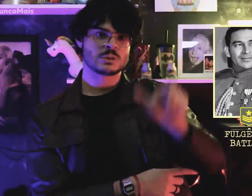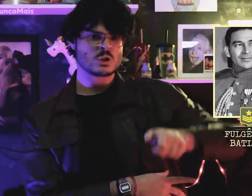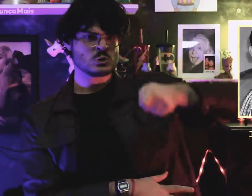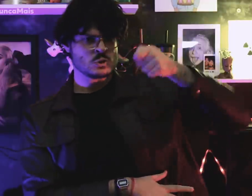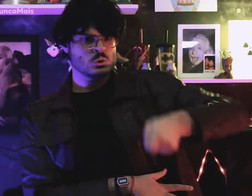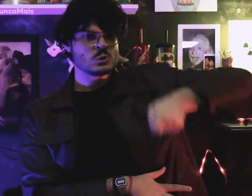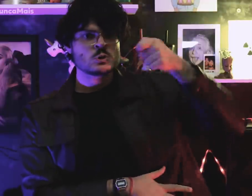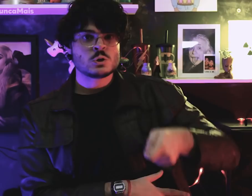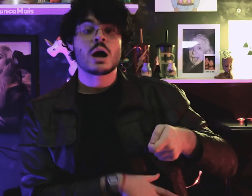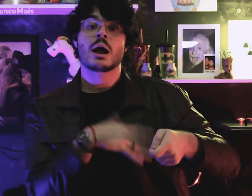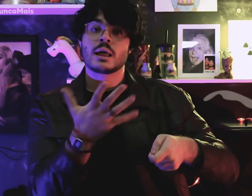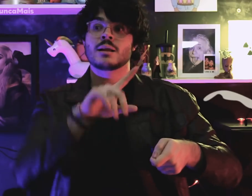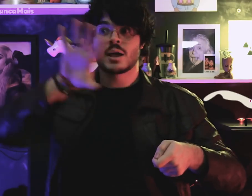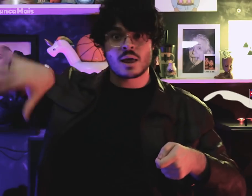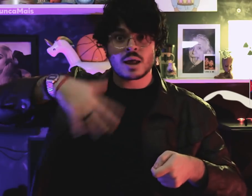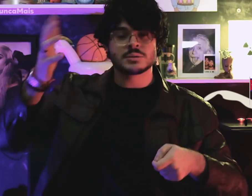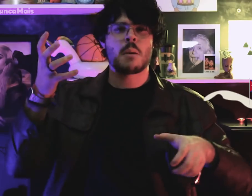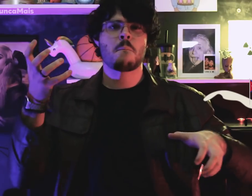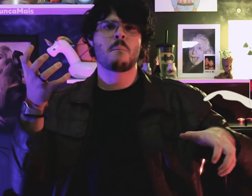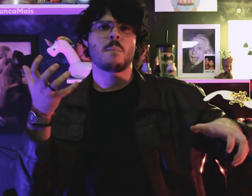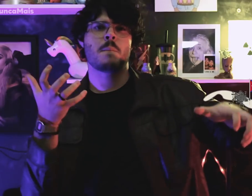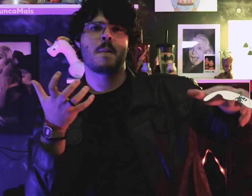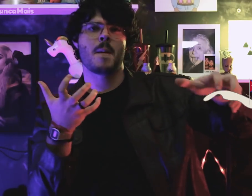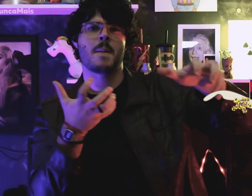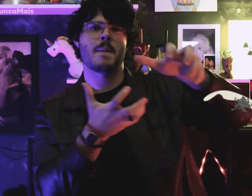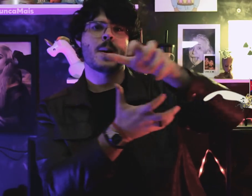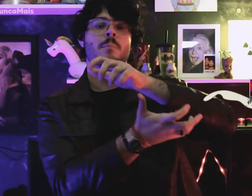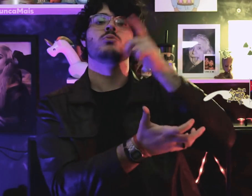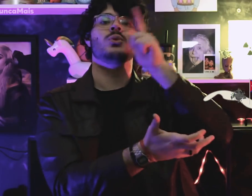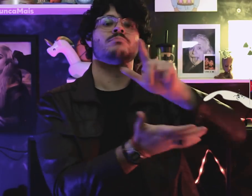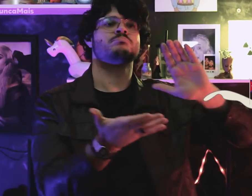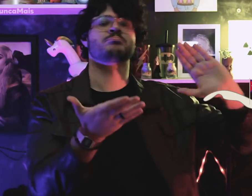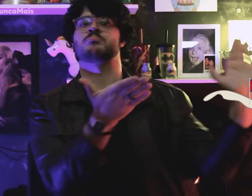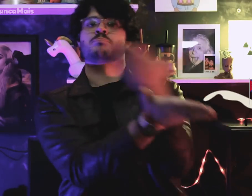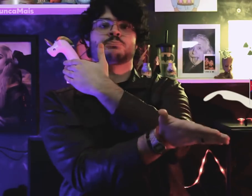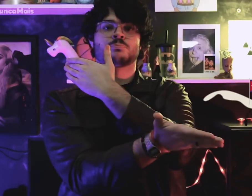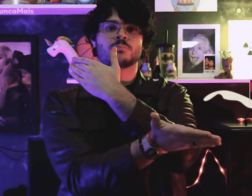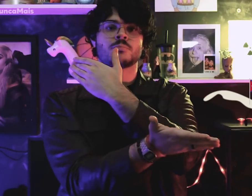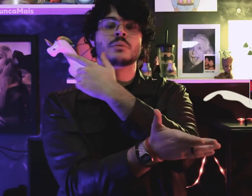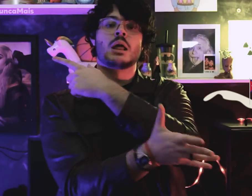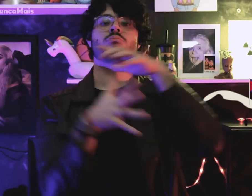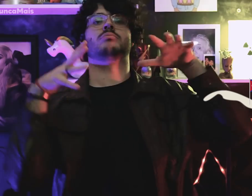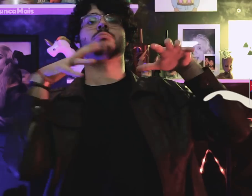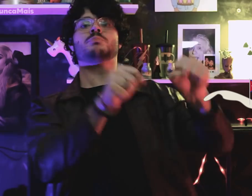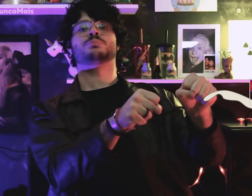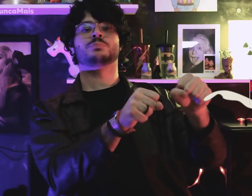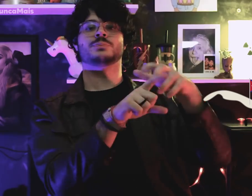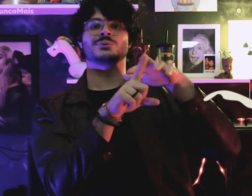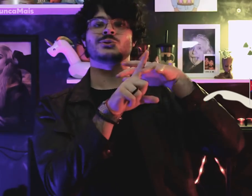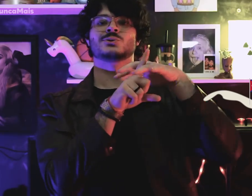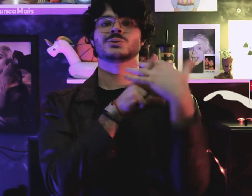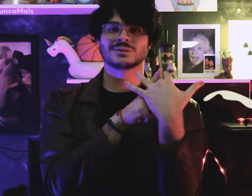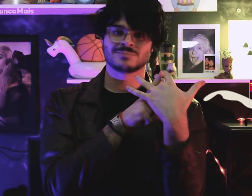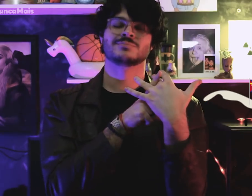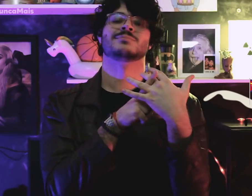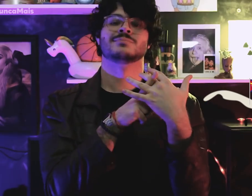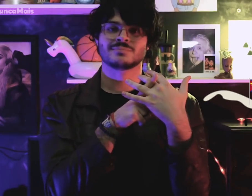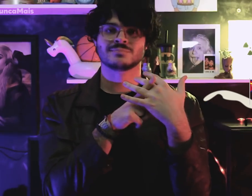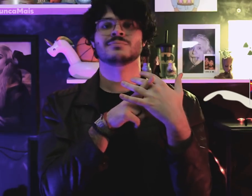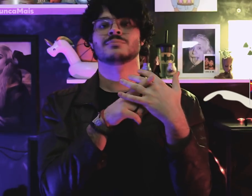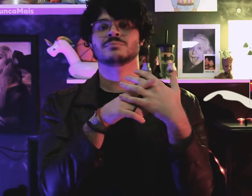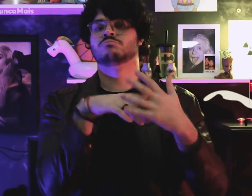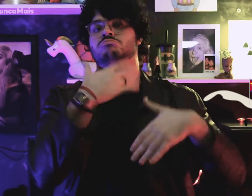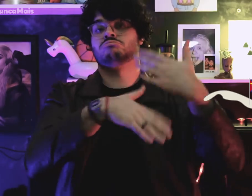and implanted in Cuba the socialist regime.